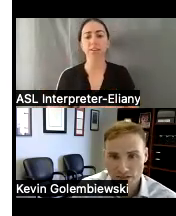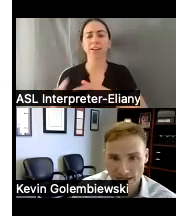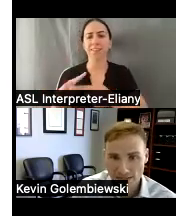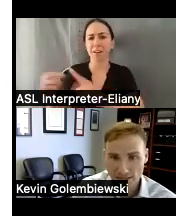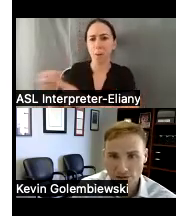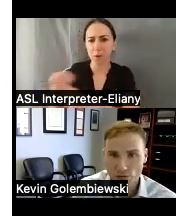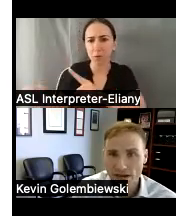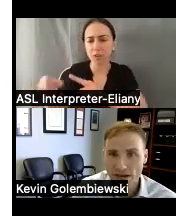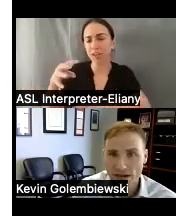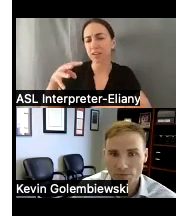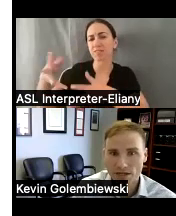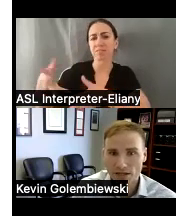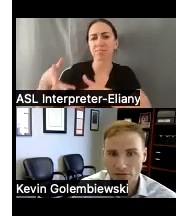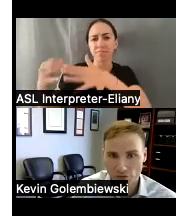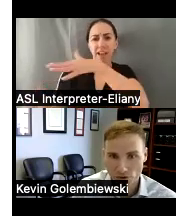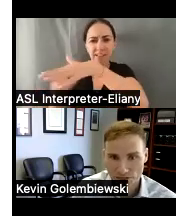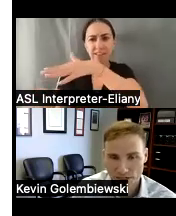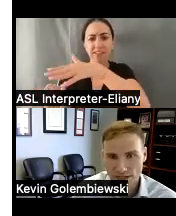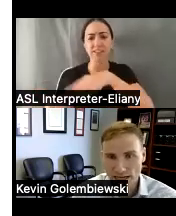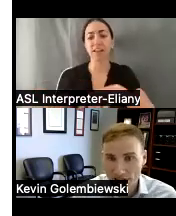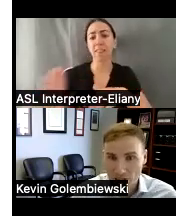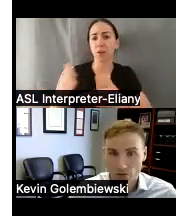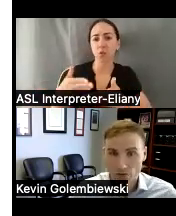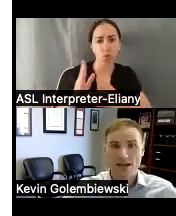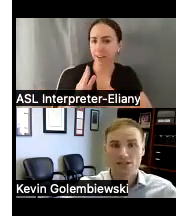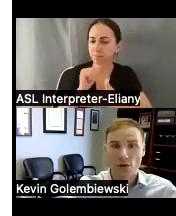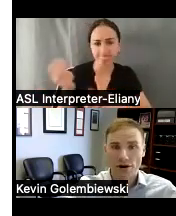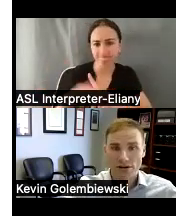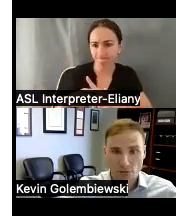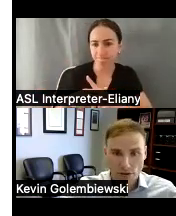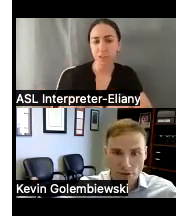and neglected and their rights weren't being enforced and this really raised awareness among